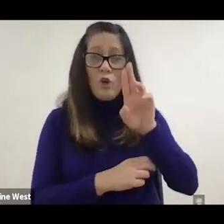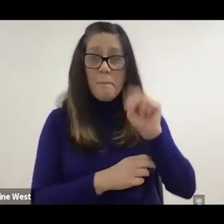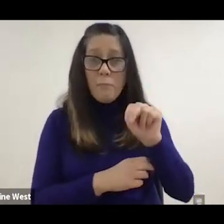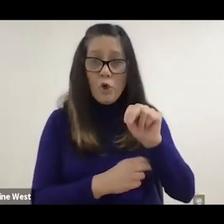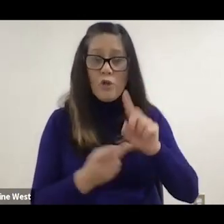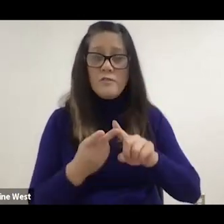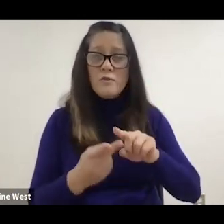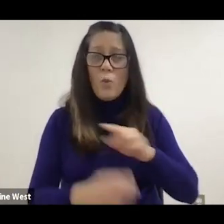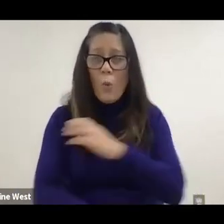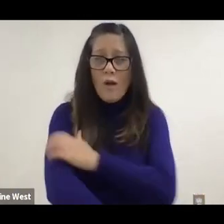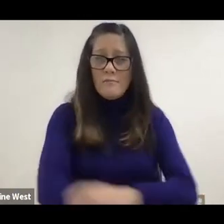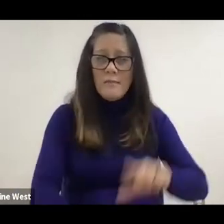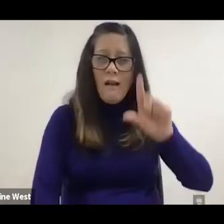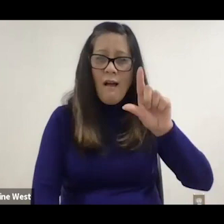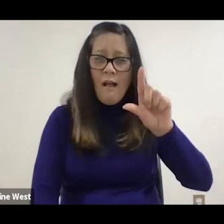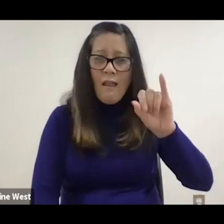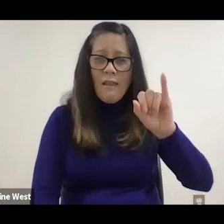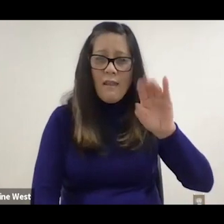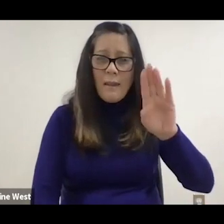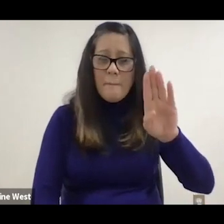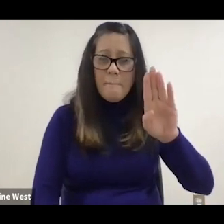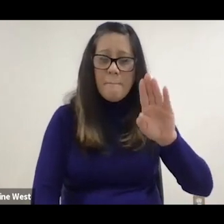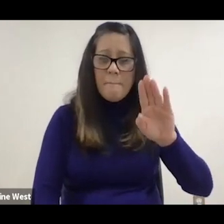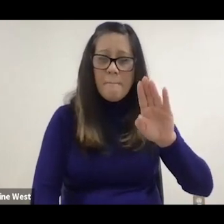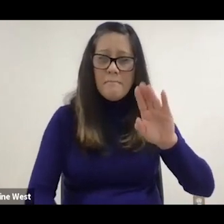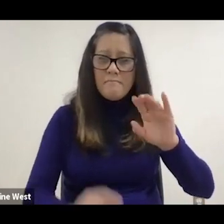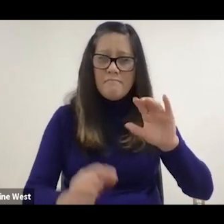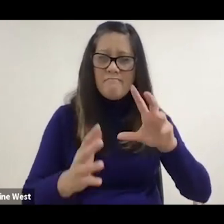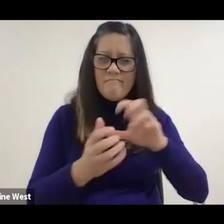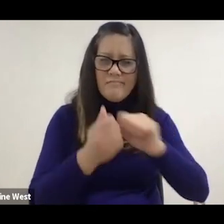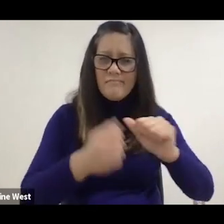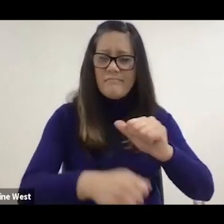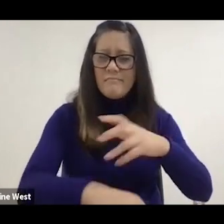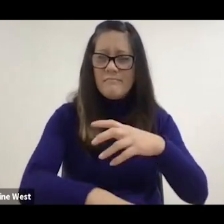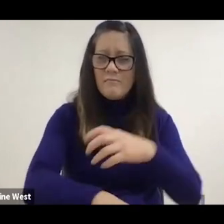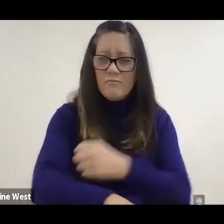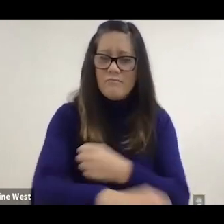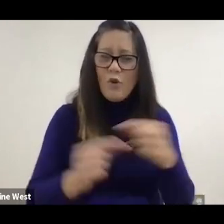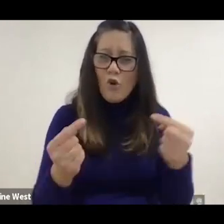and they can't use the button on the patient controlled anesthesia device.